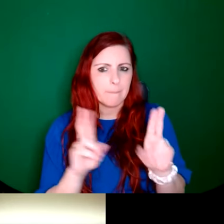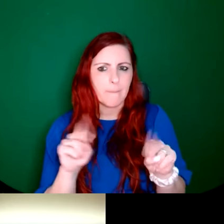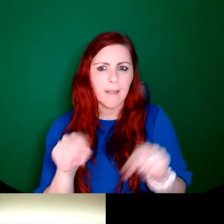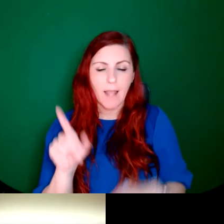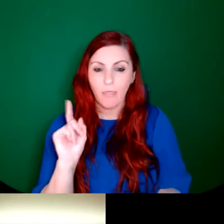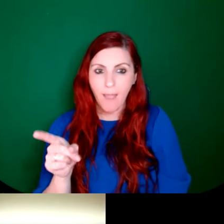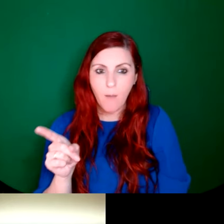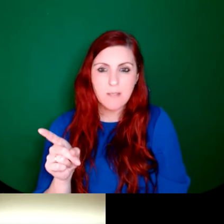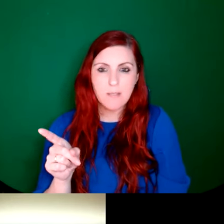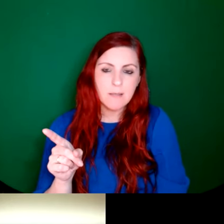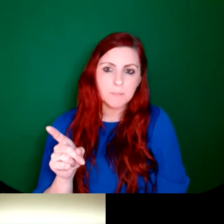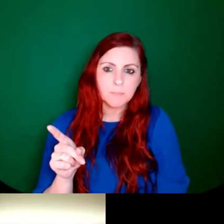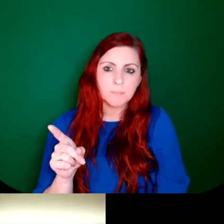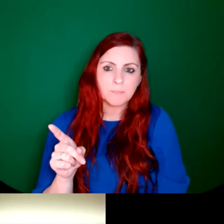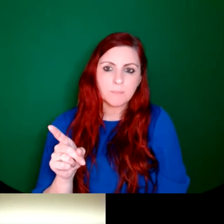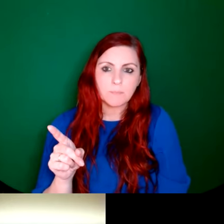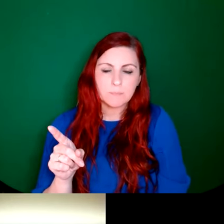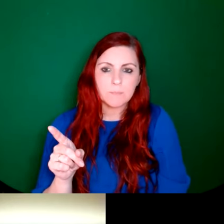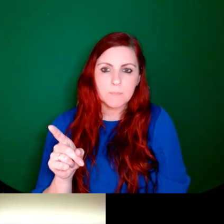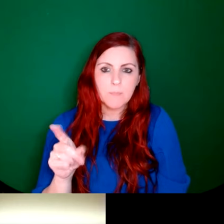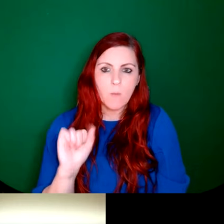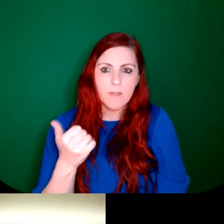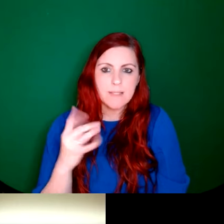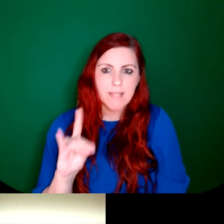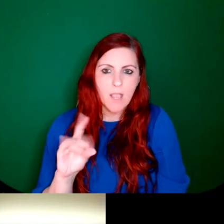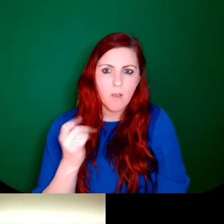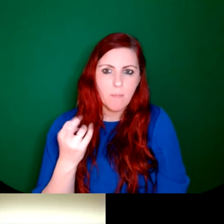Marie Lynch: Absolutely, yeah. That was what Sarah Purser and Edward Martyn and